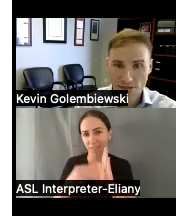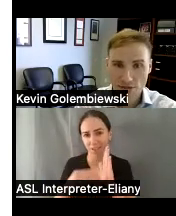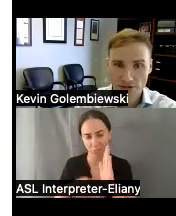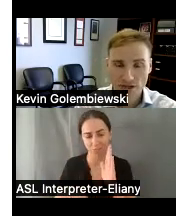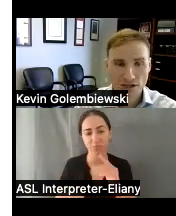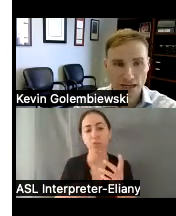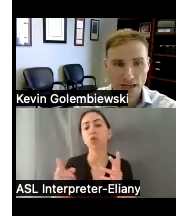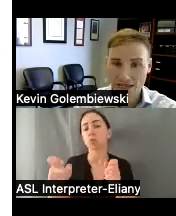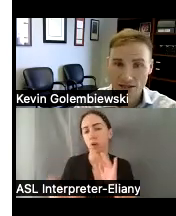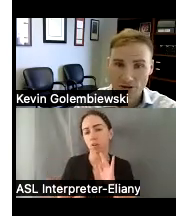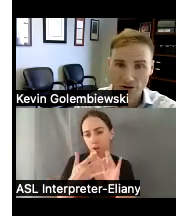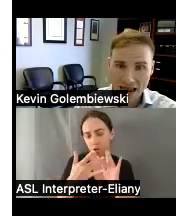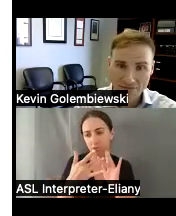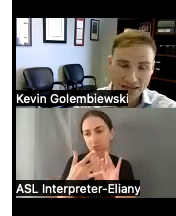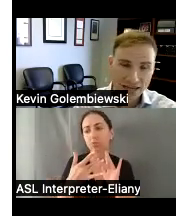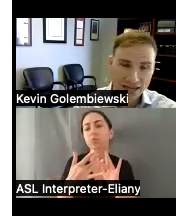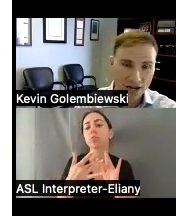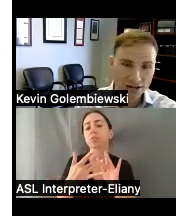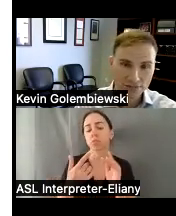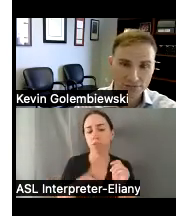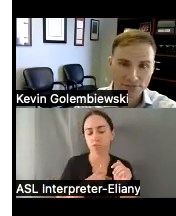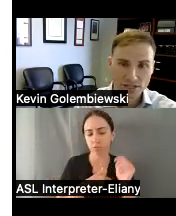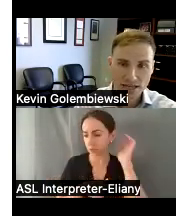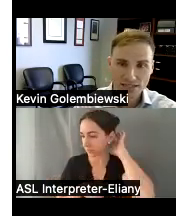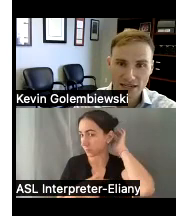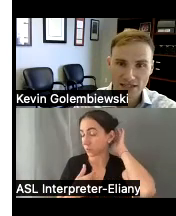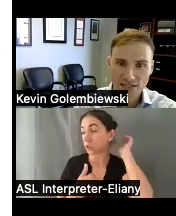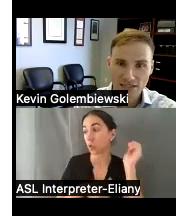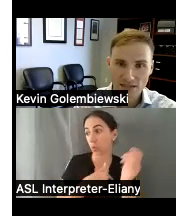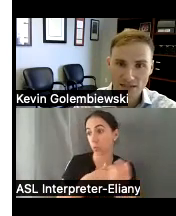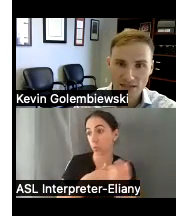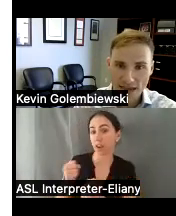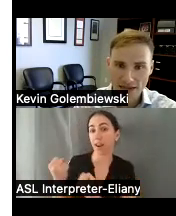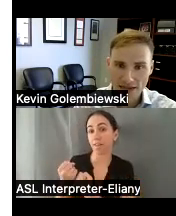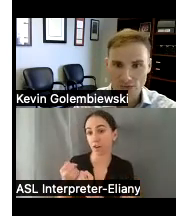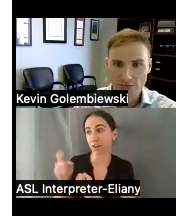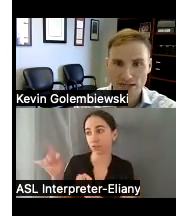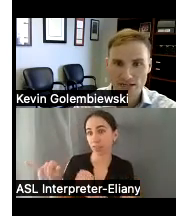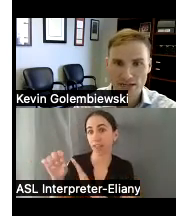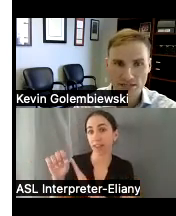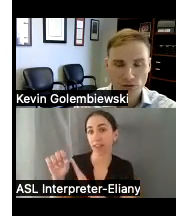us about and we can either Advocate directly to that state agency to make its website accessible